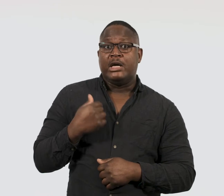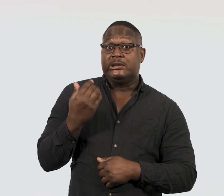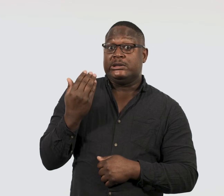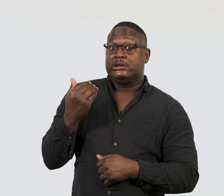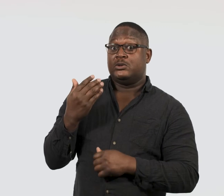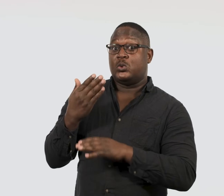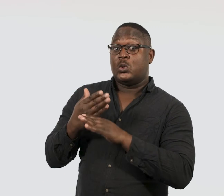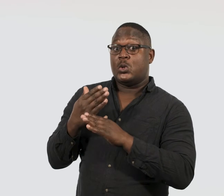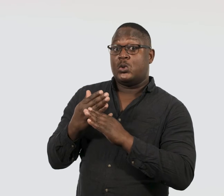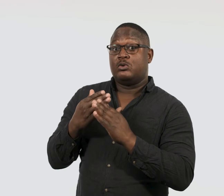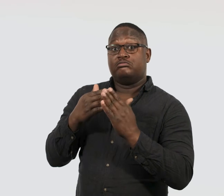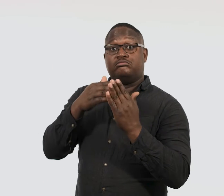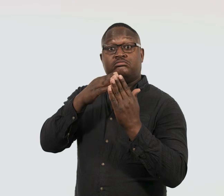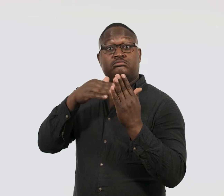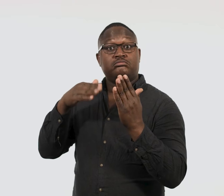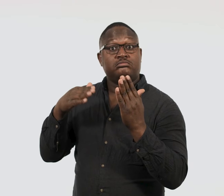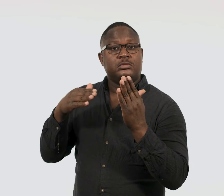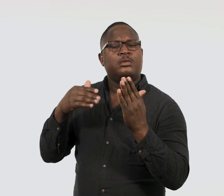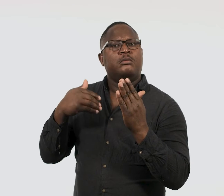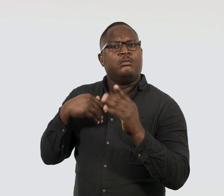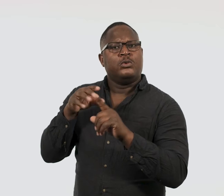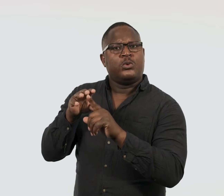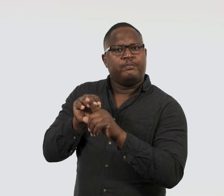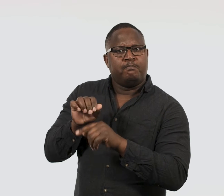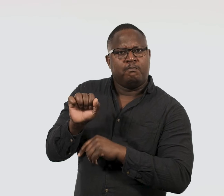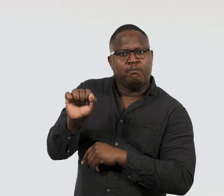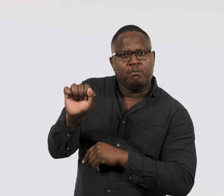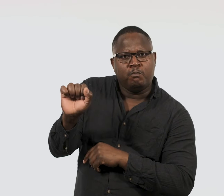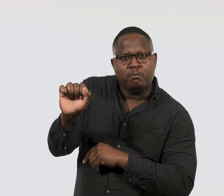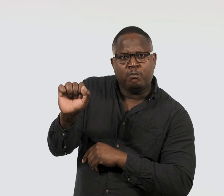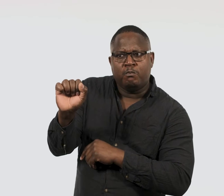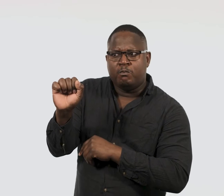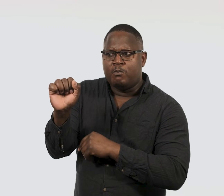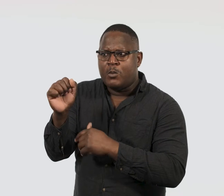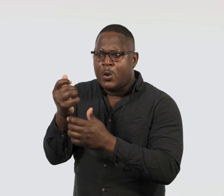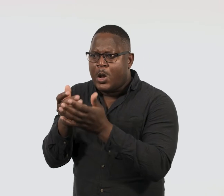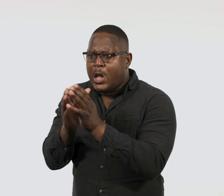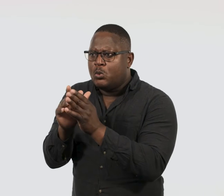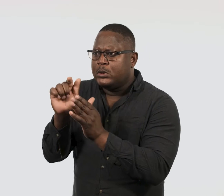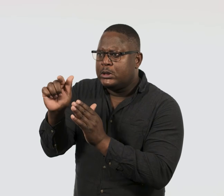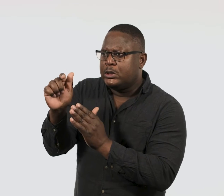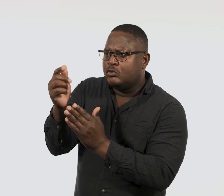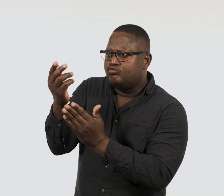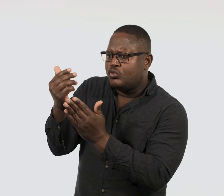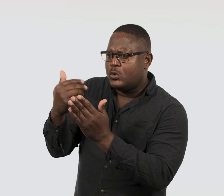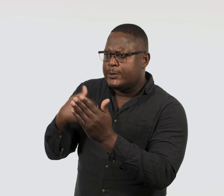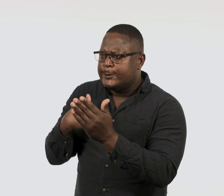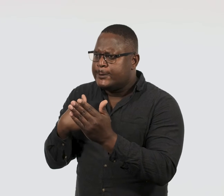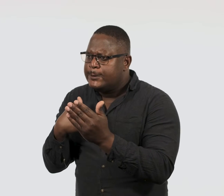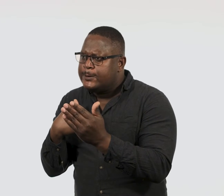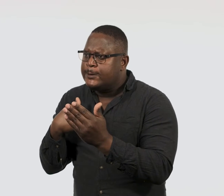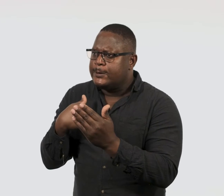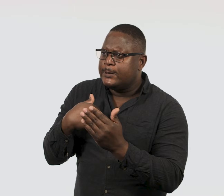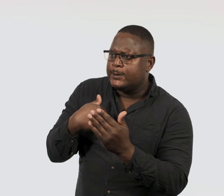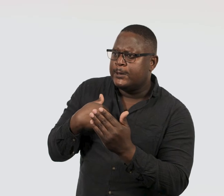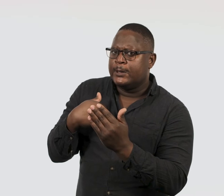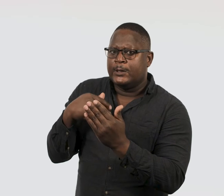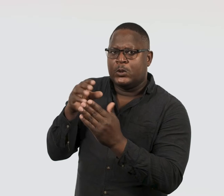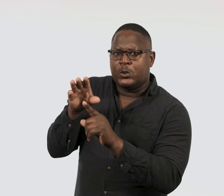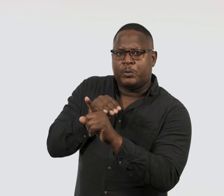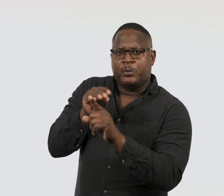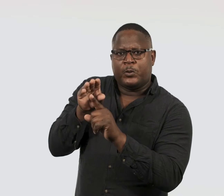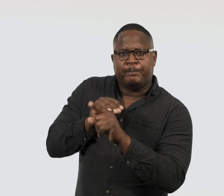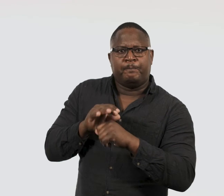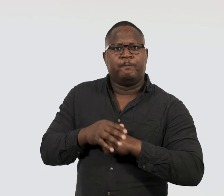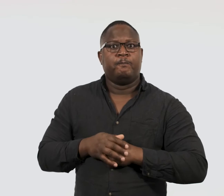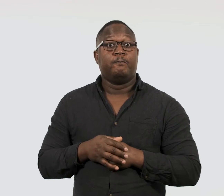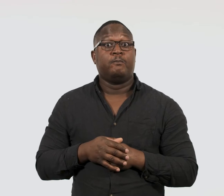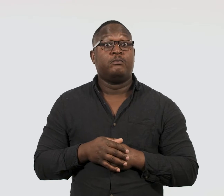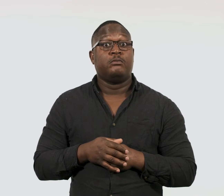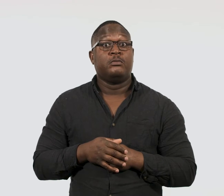‘In my recent work, I have developed a creative dialogue with his artistic process.'